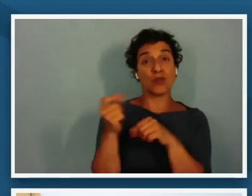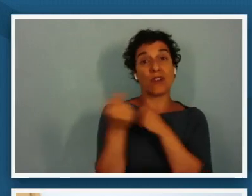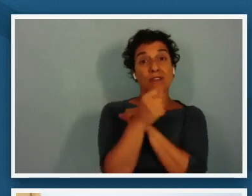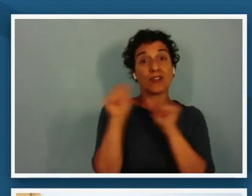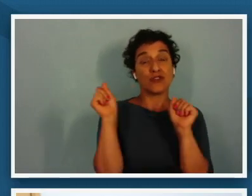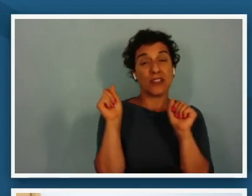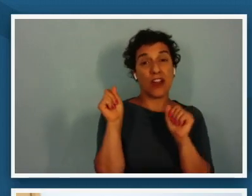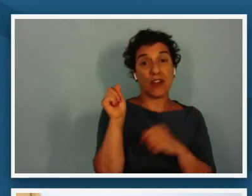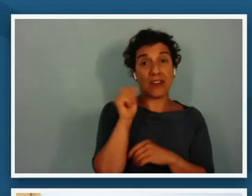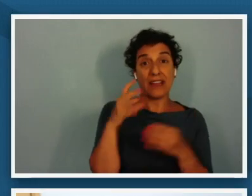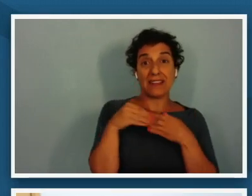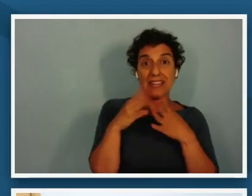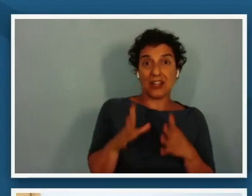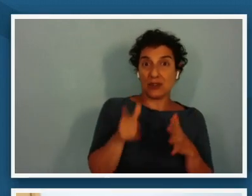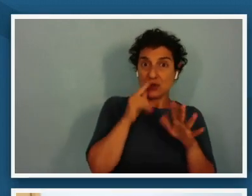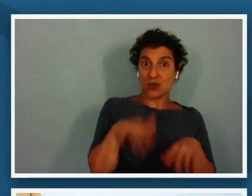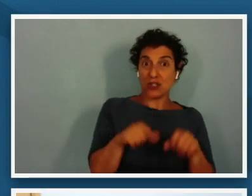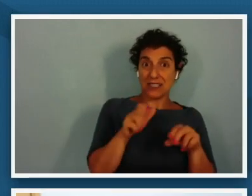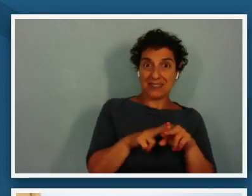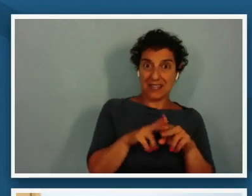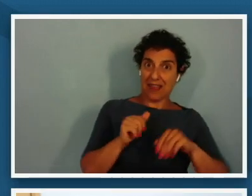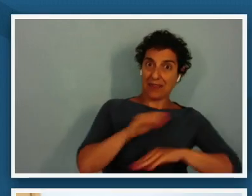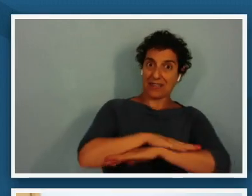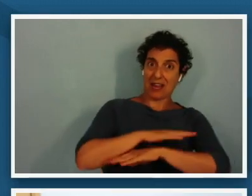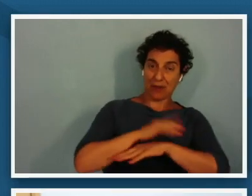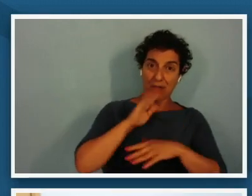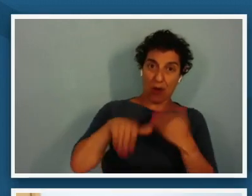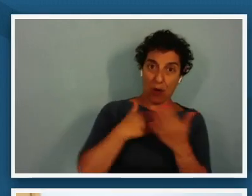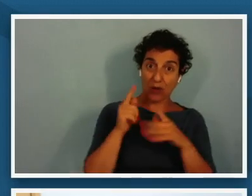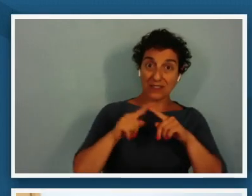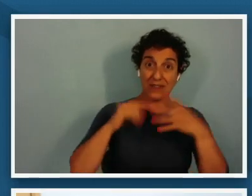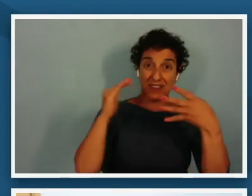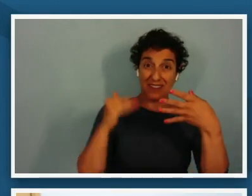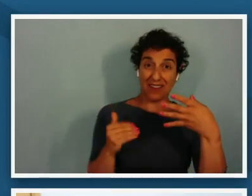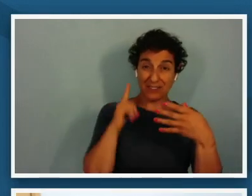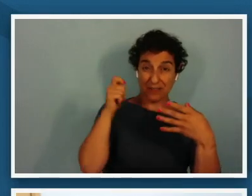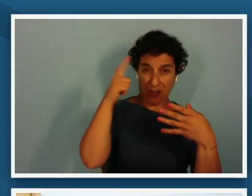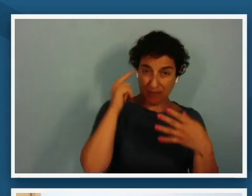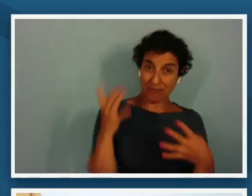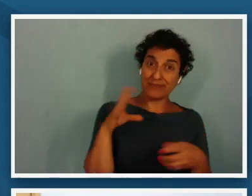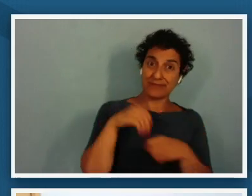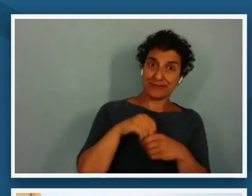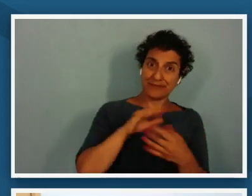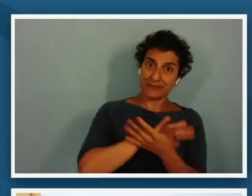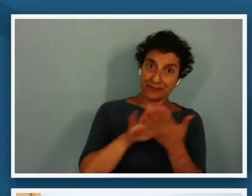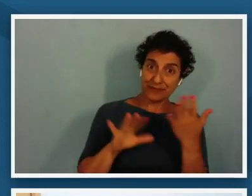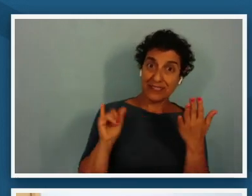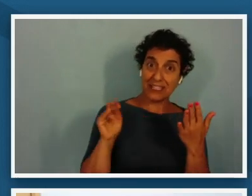government to create an interracial democracy